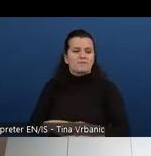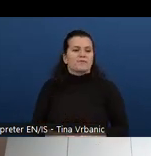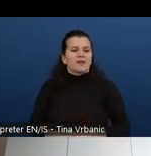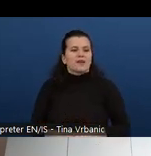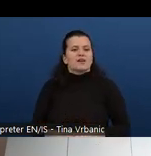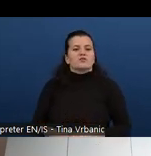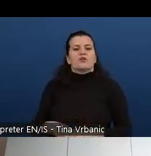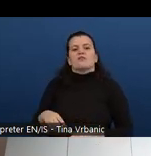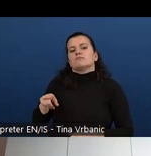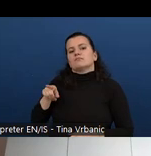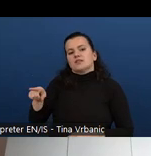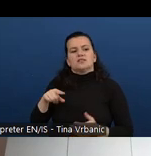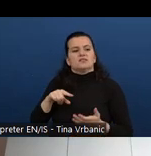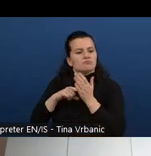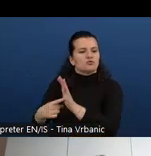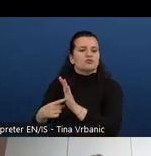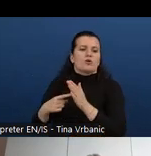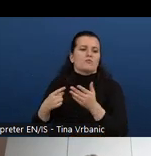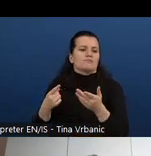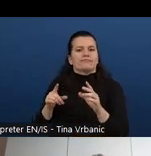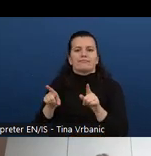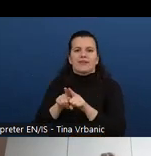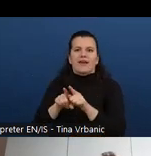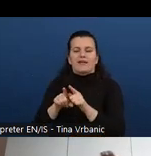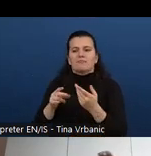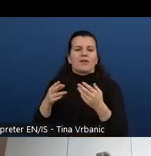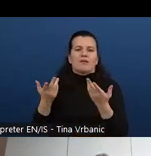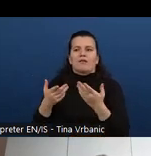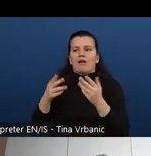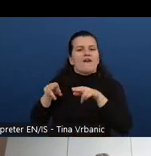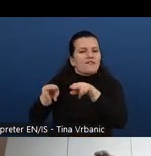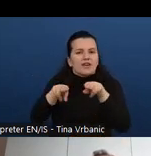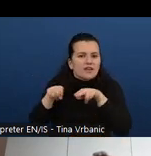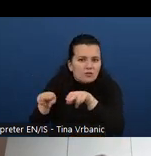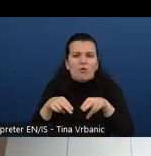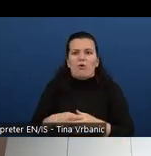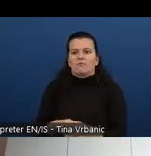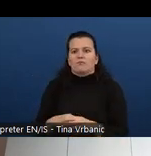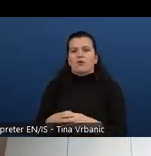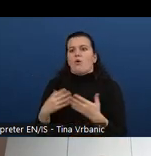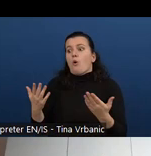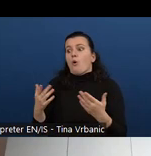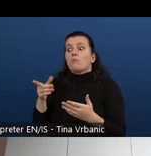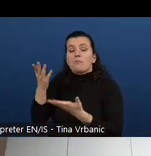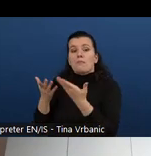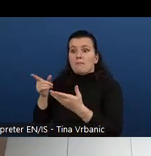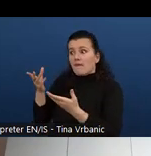So we refer instructors to videos and existing materials or real stories, if they can bring those to class.